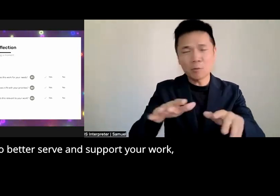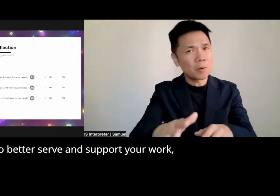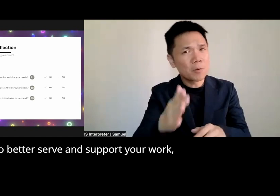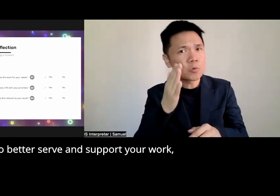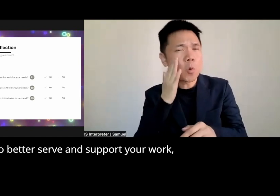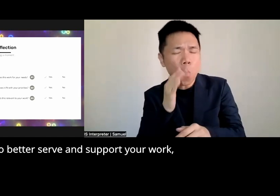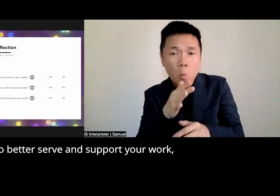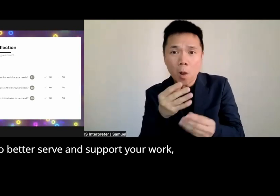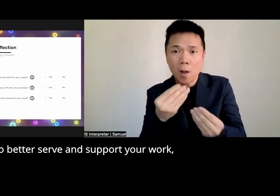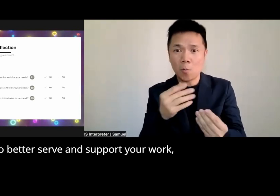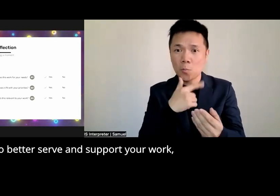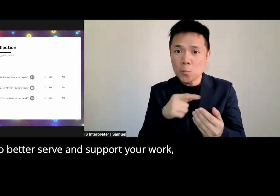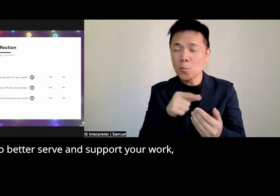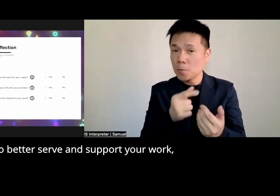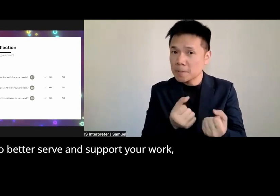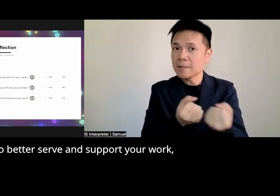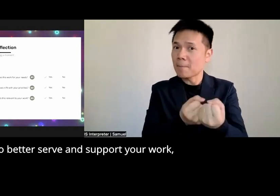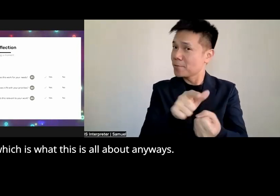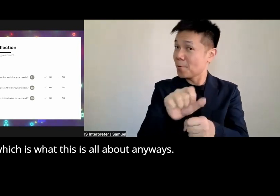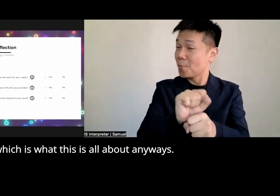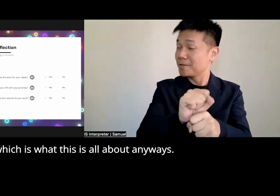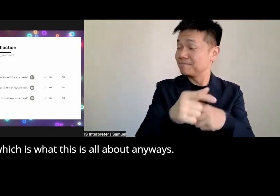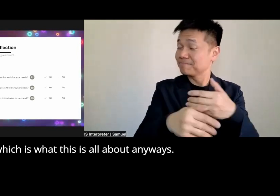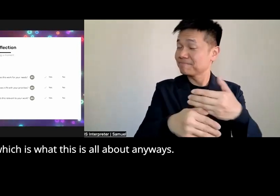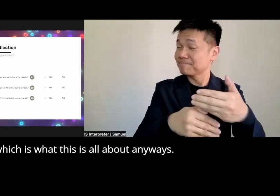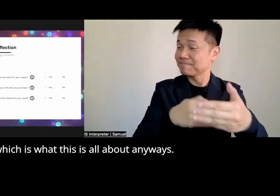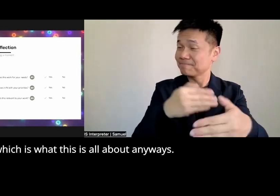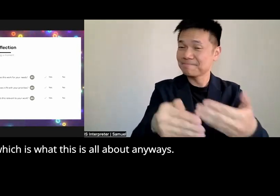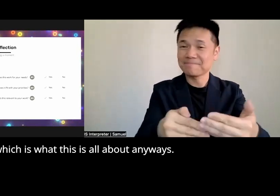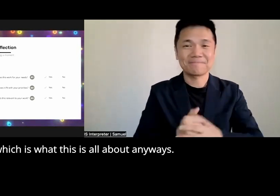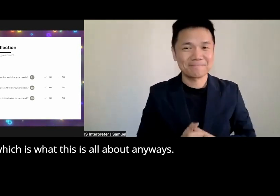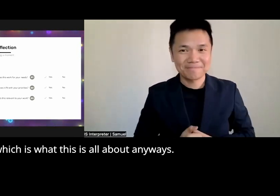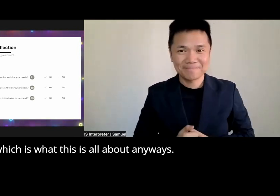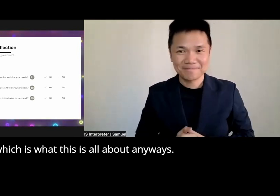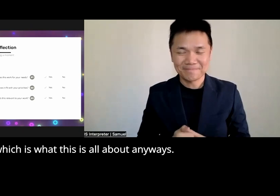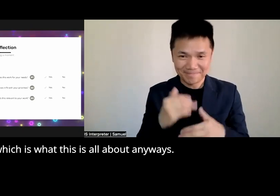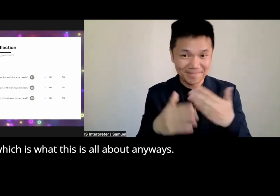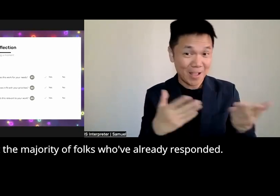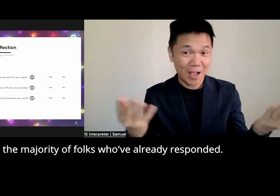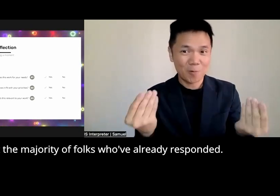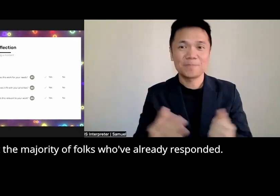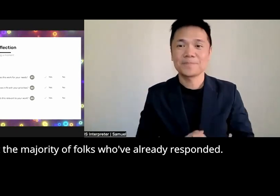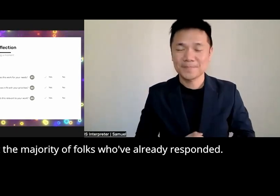to better serve and support your work uh which is what this is all about anyways I see we got